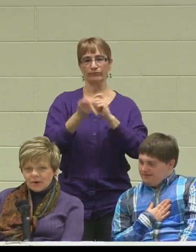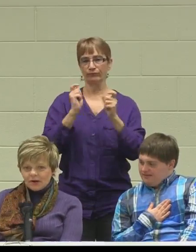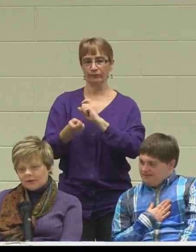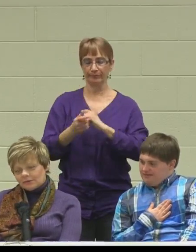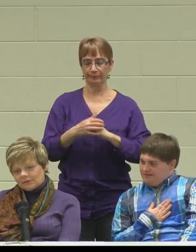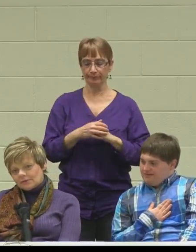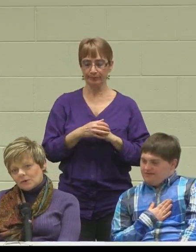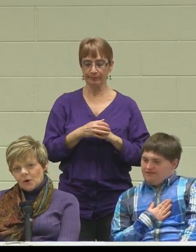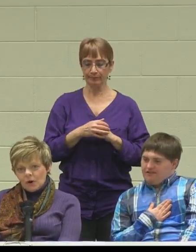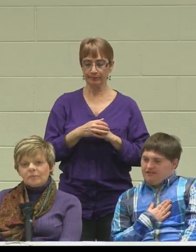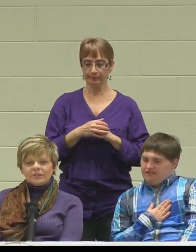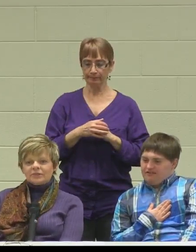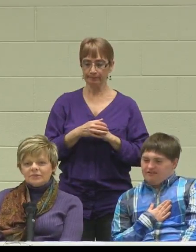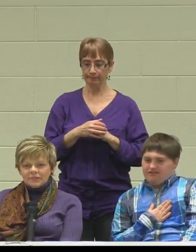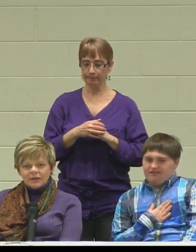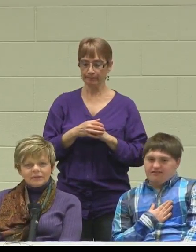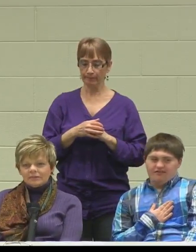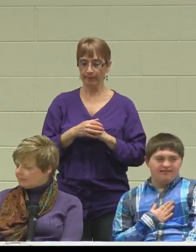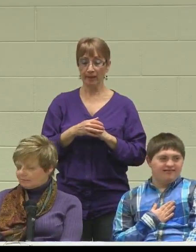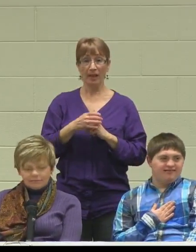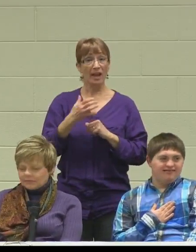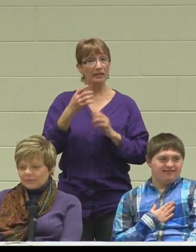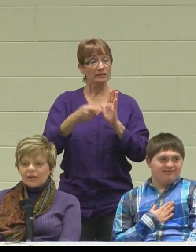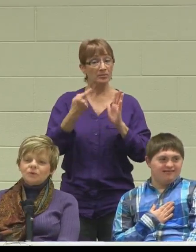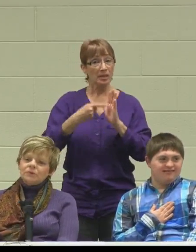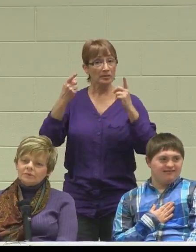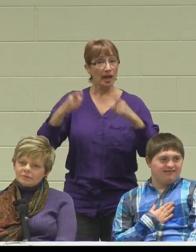where what one person will tell you, the other one